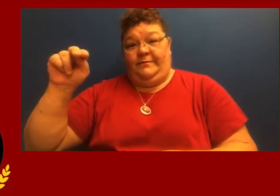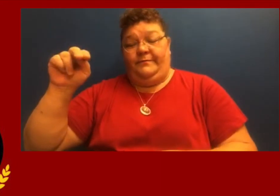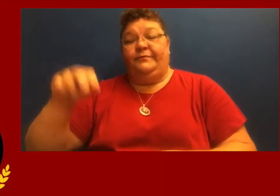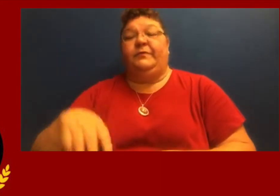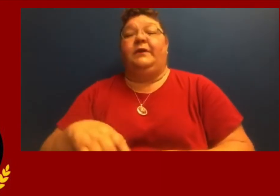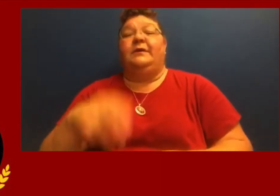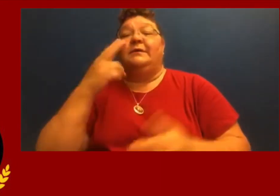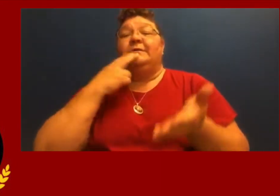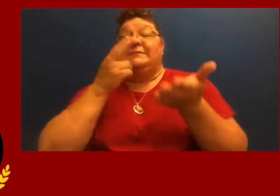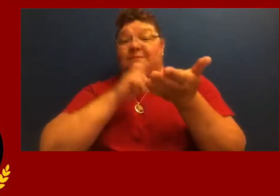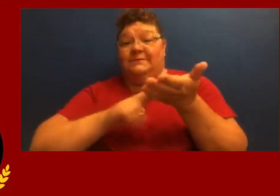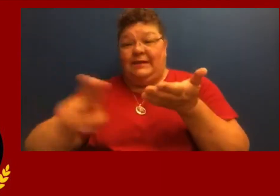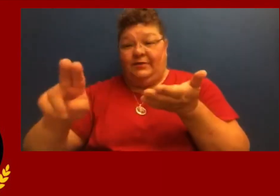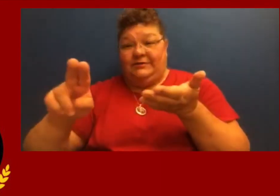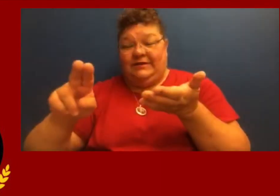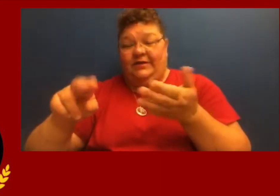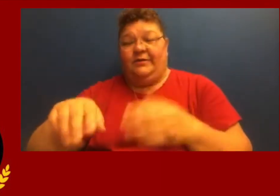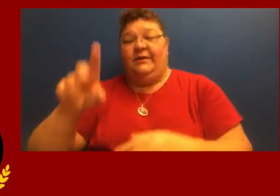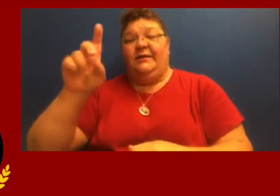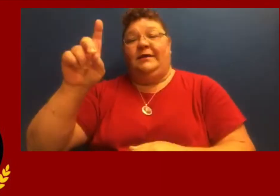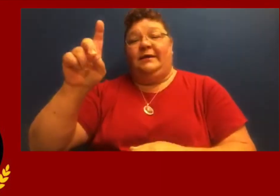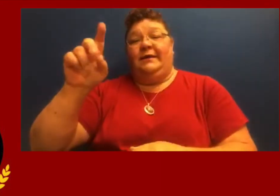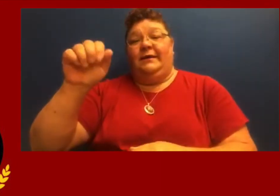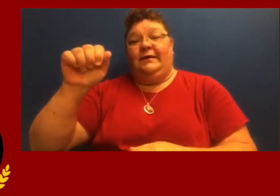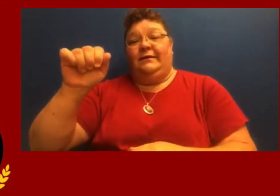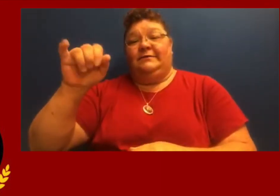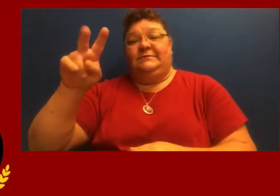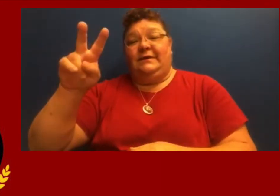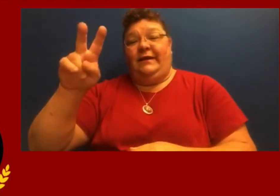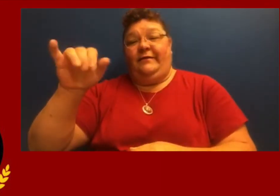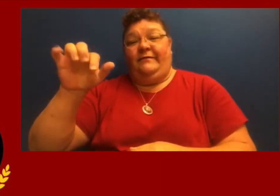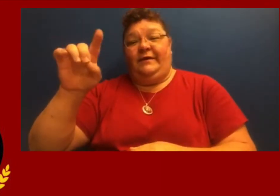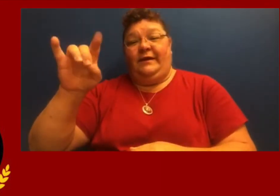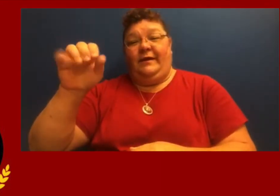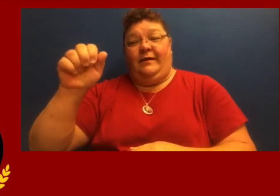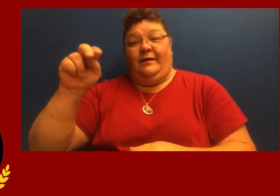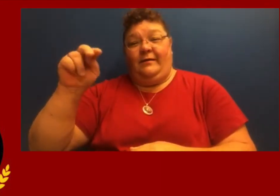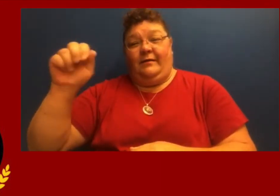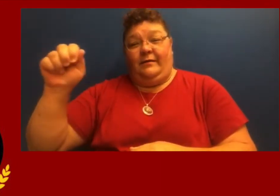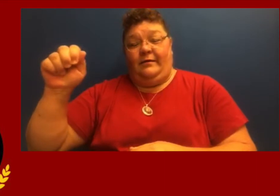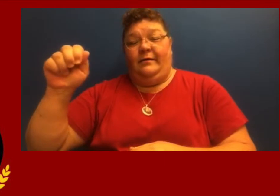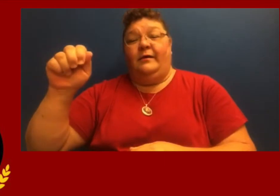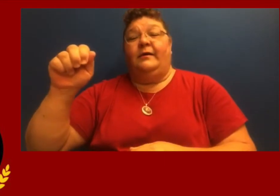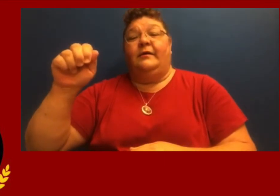The secretary is Davianna Daniels.